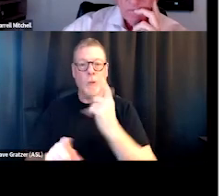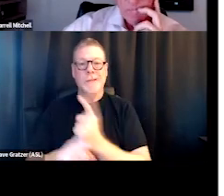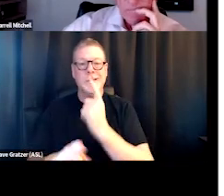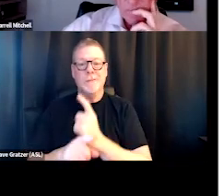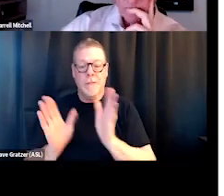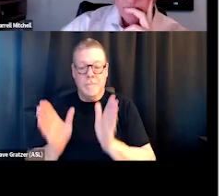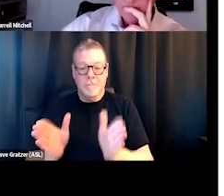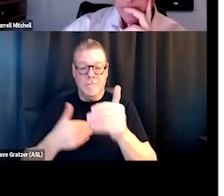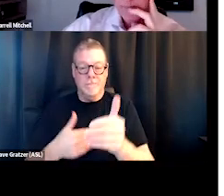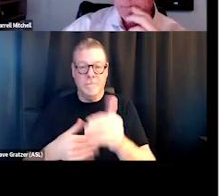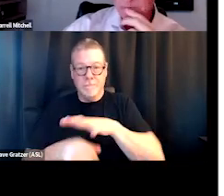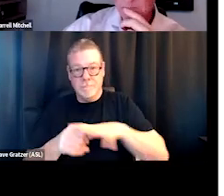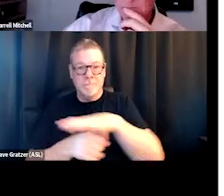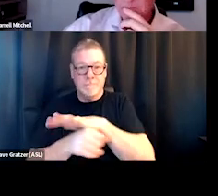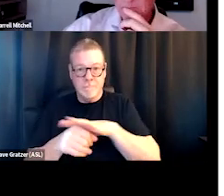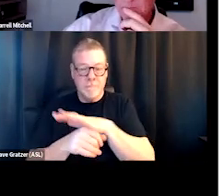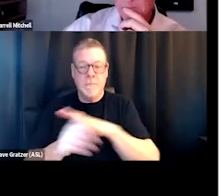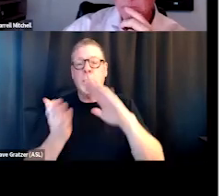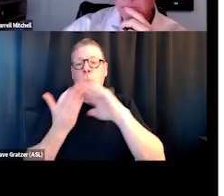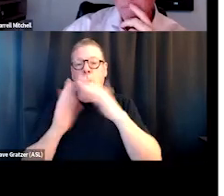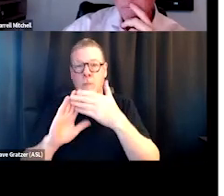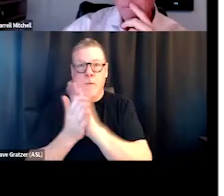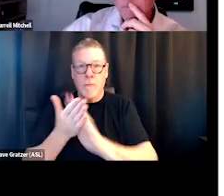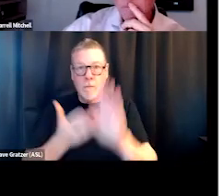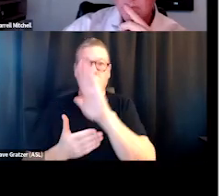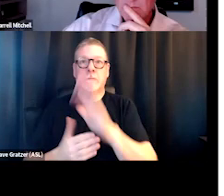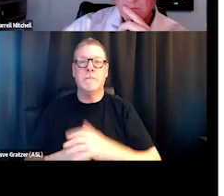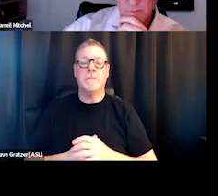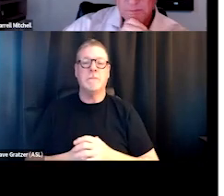like the community college or elsewhere.